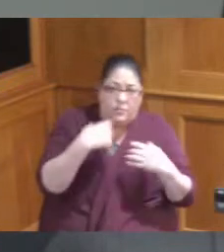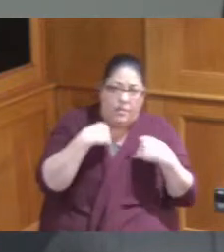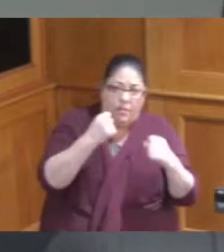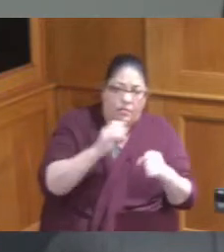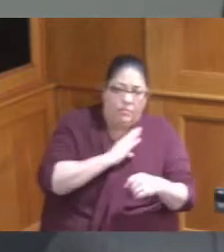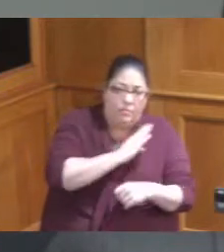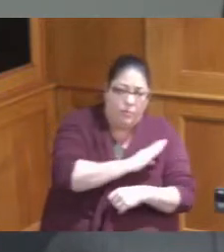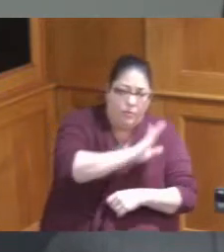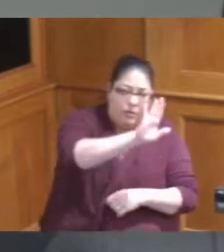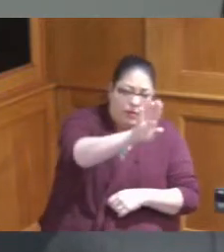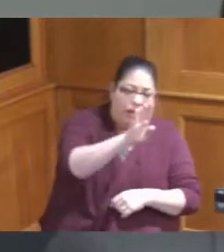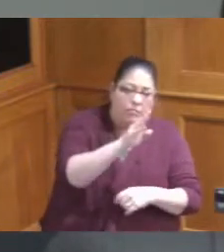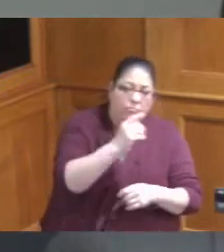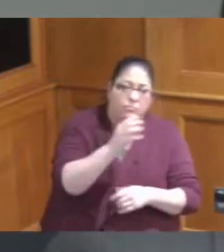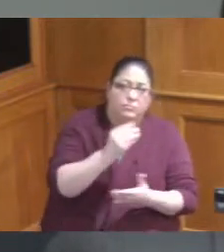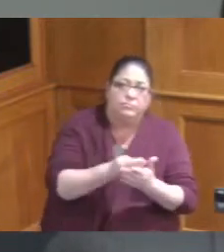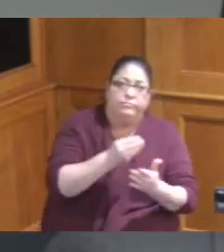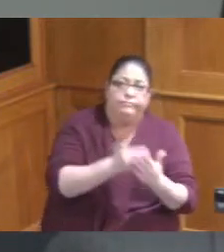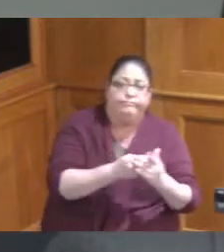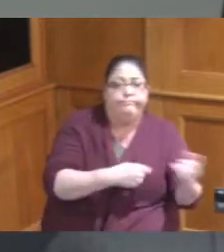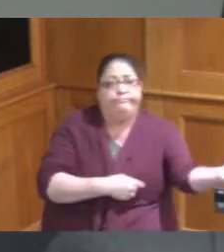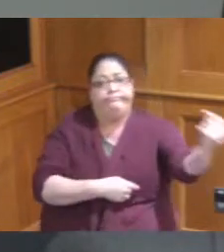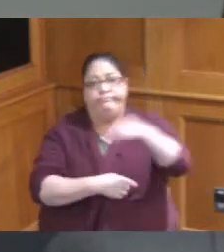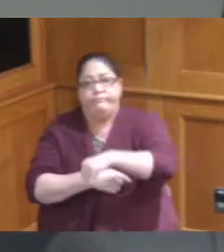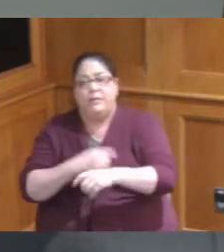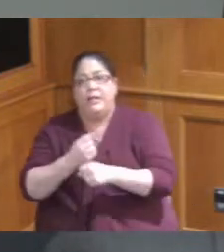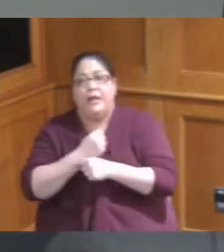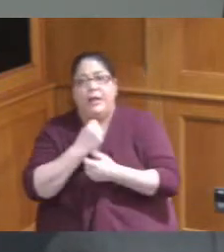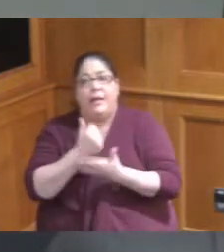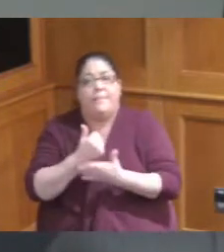to make sure we get some support out out here on on the court in the Court Street area as